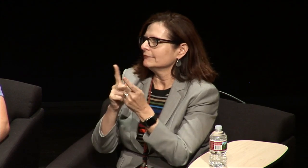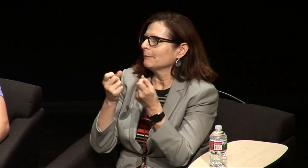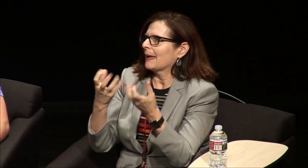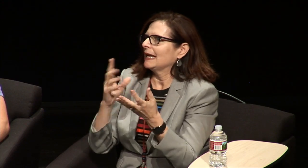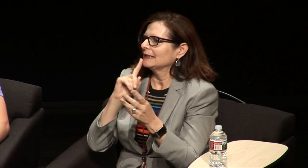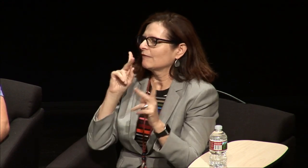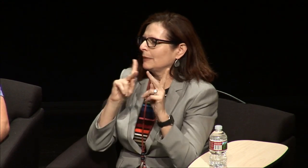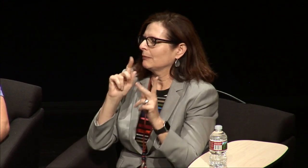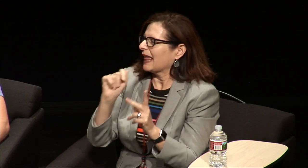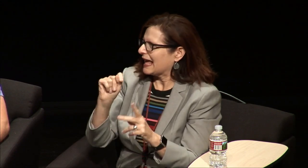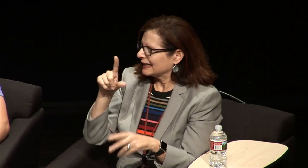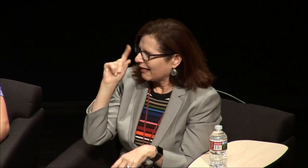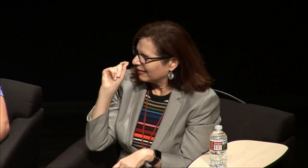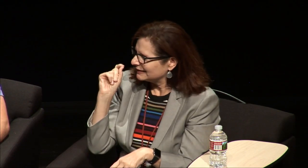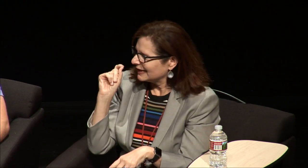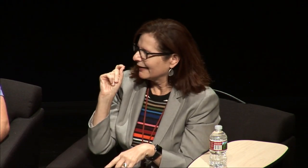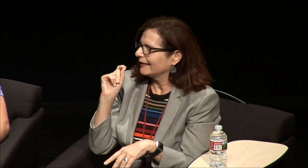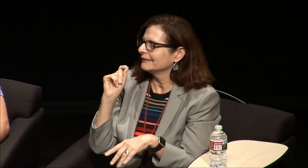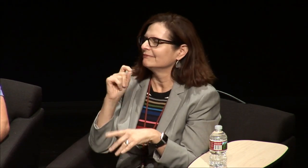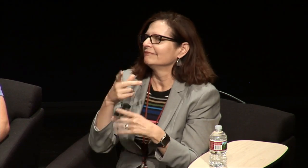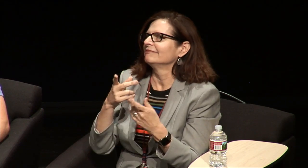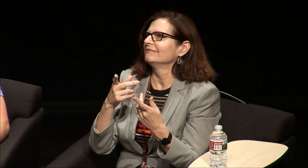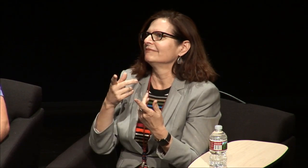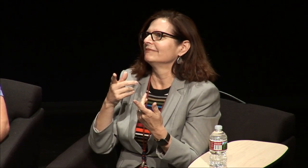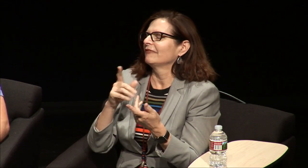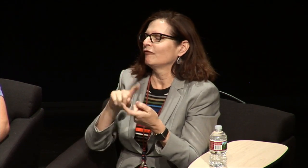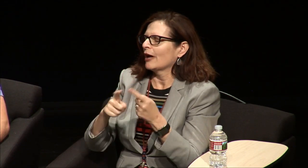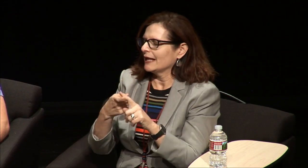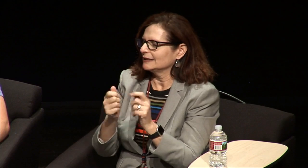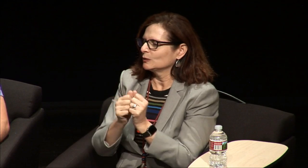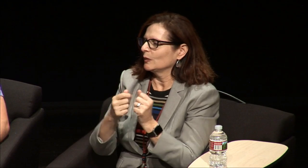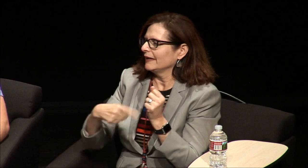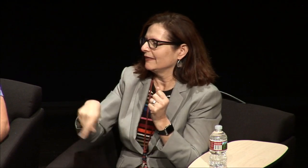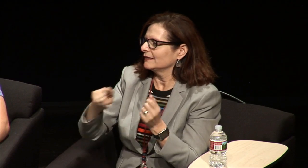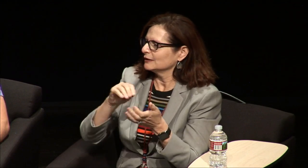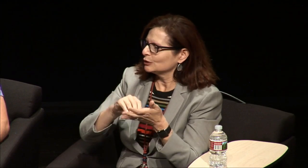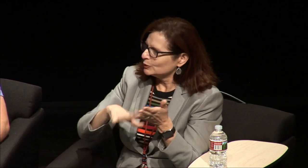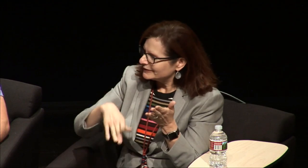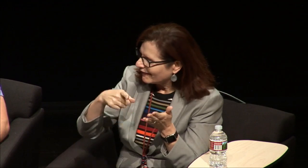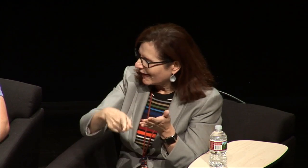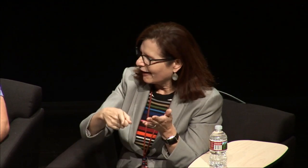ways than one so I would I would meet and run into deaf people at Gallaudet I